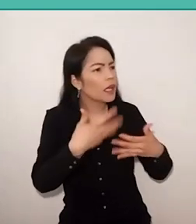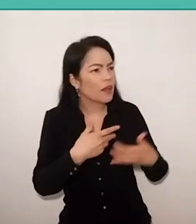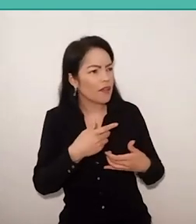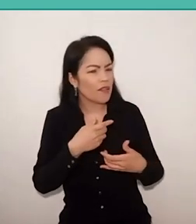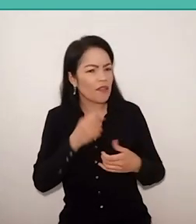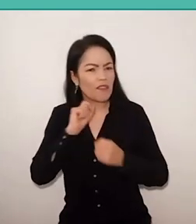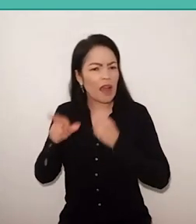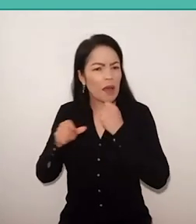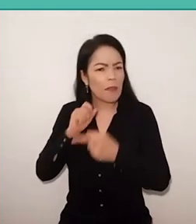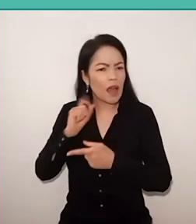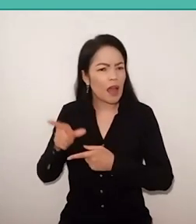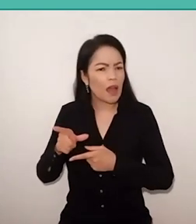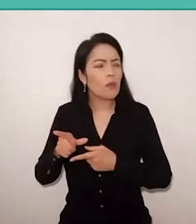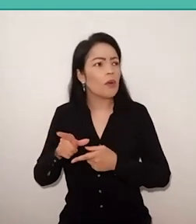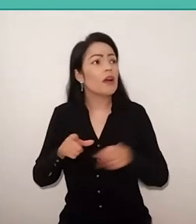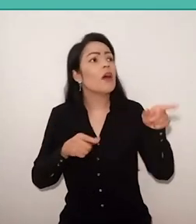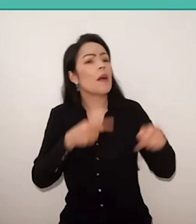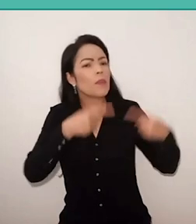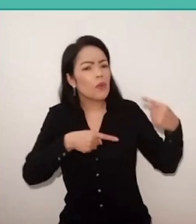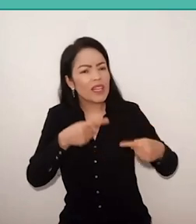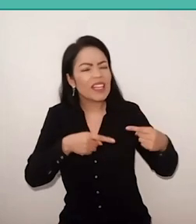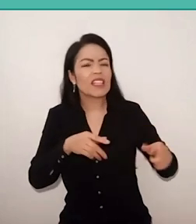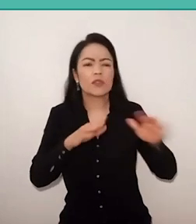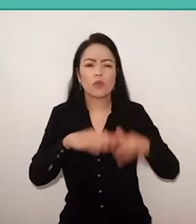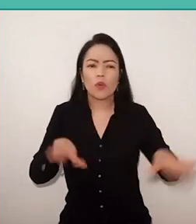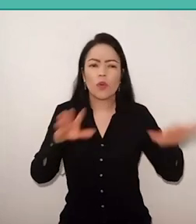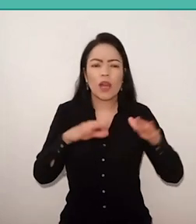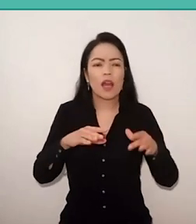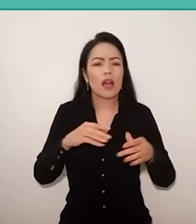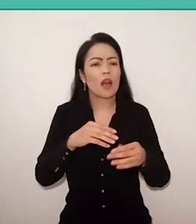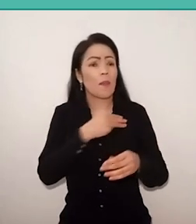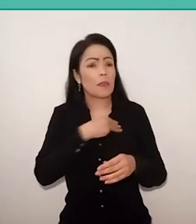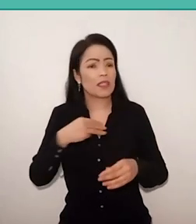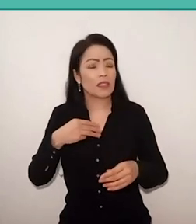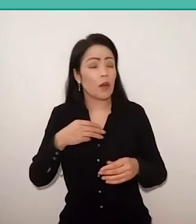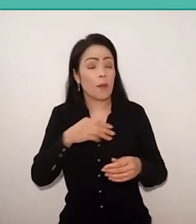of the current political environment, from the Ministry of Education, even the president,